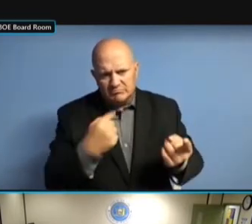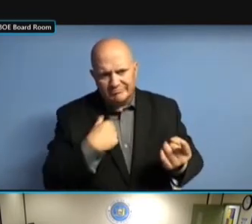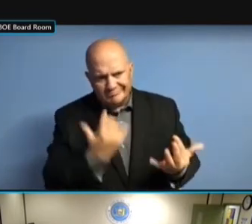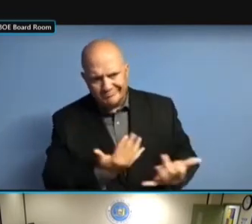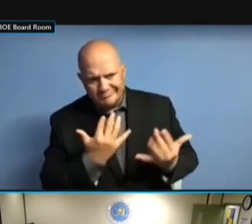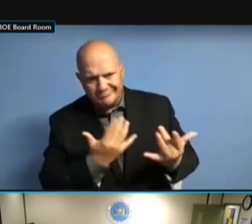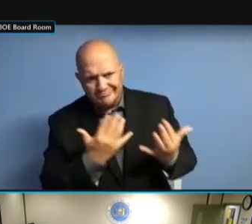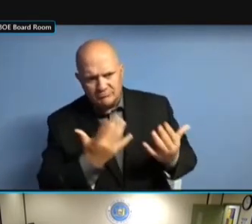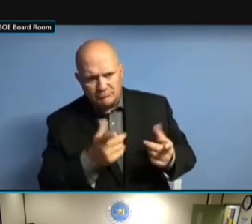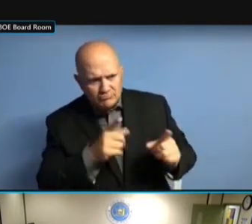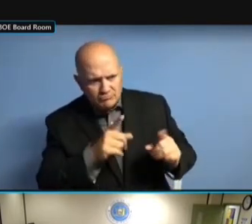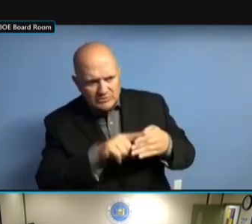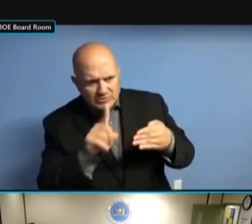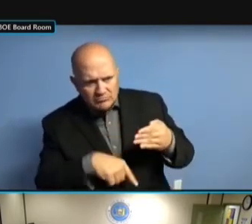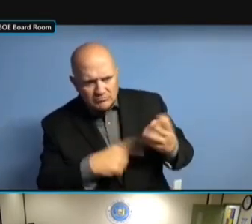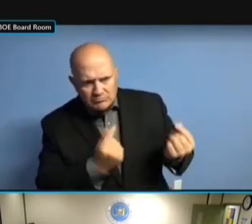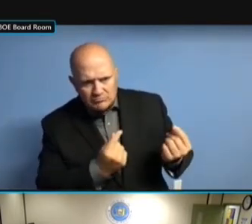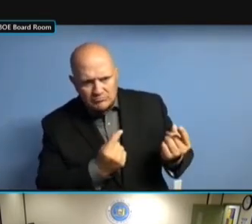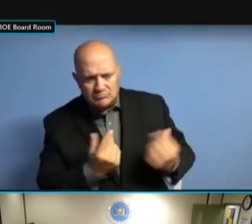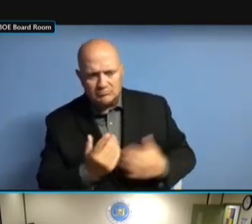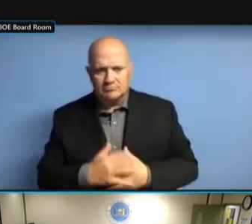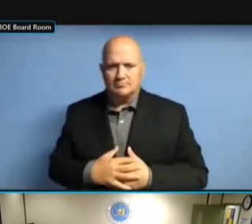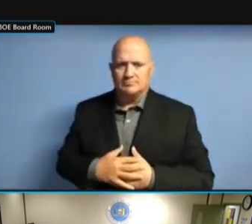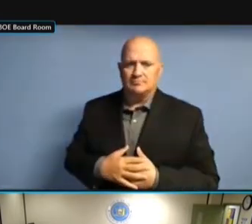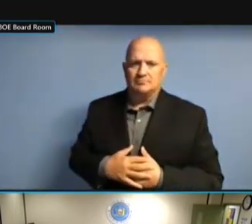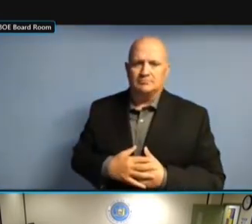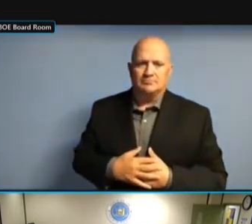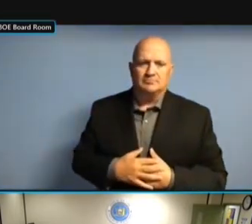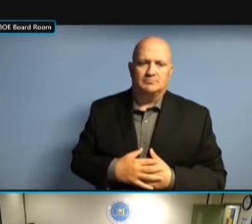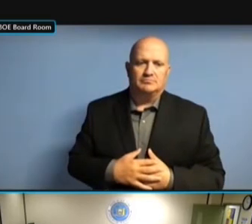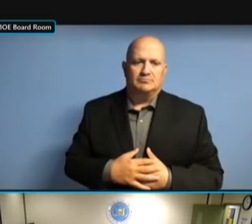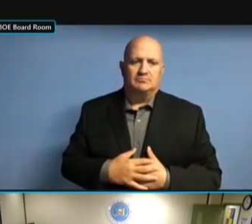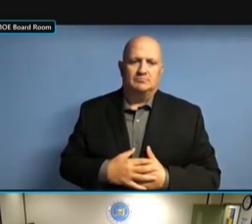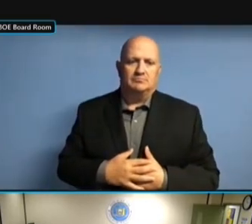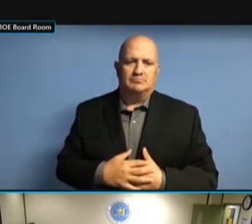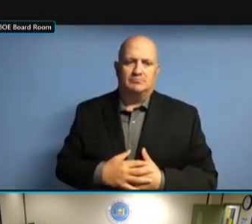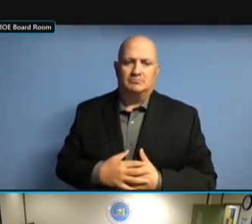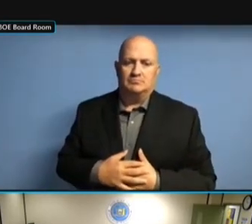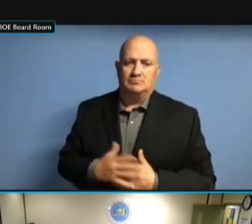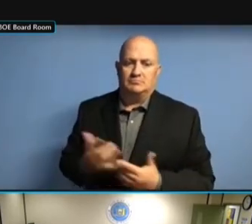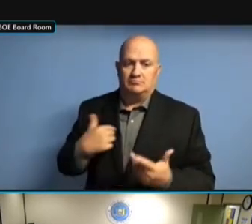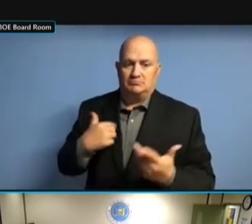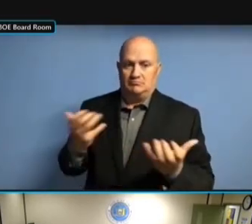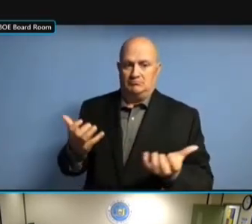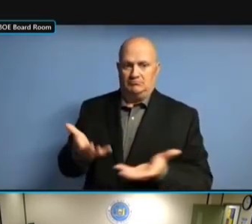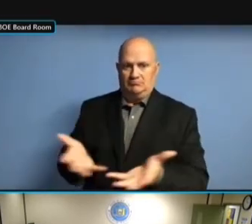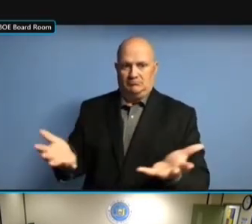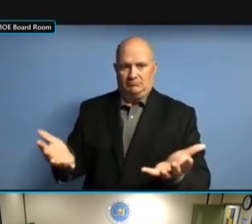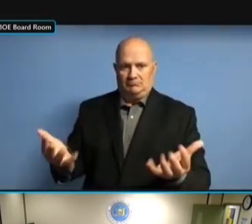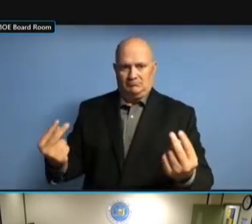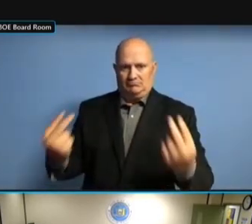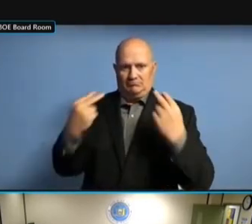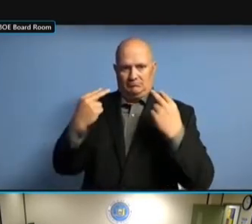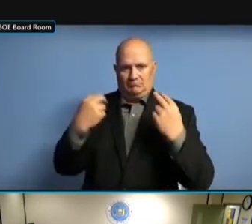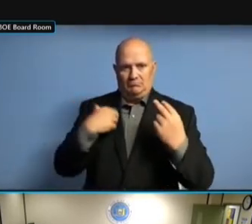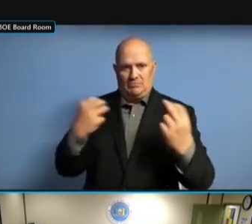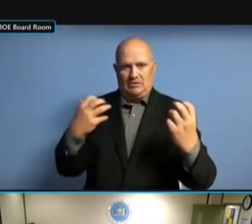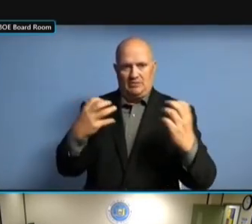THIS IS A LONG TIME PENDING NOW. BUT, YOU KNOW, I WANTED THIS IS A LONG TIME PENDING NOW. BUT, YOU KNOW, I WANTED TO BUT, YOU KNOW, I WANTED TO BUT, YOU KNOW, I WANTED TO INDICATE BUT, YOU KNOW, I WANTED TO INDICATE PUBLICLY BUT, YOU KNOW, I WANTED TO INDICATE PUBLICLY THAT BUT, YOU KNOW, I WANTED TO INDICATE PUBLICLY THAT THE BUT, YOU KNOW, I WANTED TO INDICATE PUBLICLY THAT THE DRAFT INDICATE PUBLICLY THAT THE DRAFT INDICATE PUBLICLY THAT THE DRAFT THAT INDICATE PUBLICLY THAT THE DRAFT THAT I INDICATE PUBLICLY THAT THE DRAFT THAT I THOUGHT INDICATE PUBLICLY THAT THE DRAFT THAT I THOUGHT WAS INDICATE PUBLICLY THAT THE DRAFT THAT I THOUGHT WAS SUBMITTED